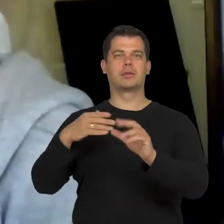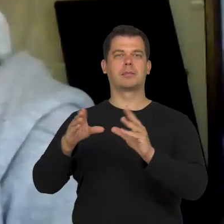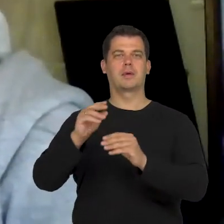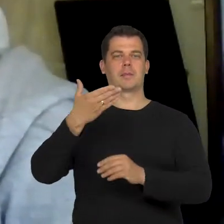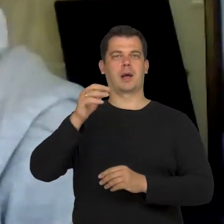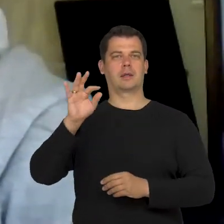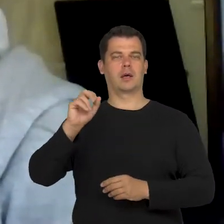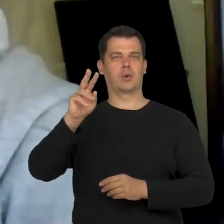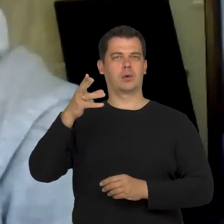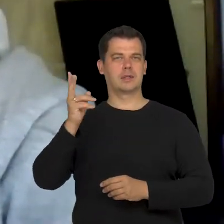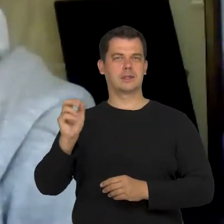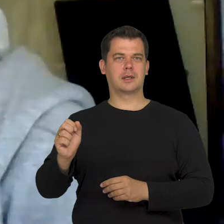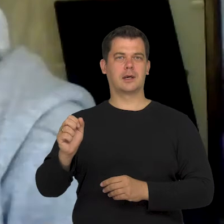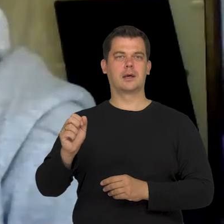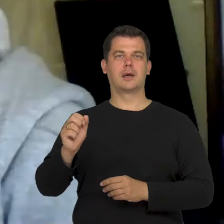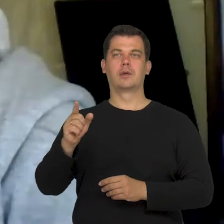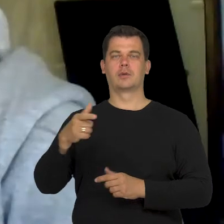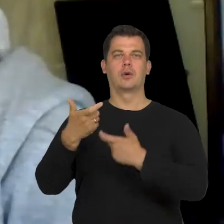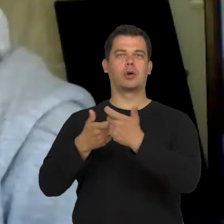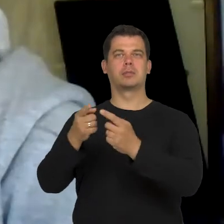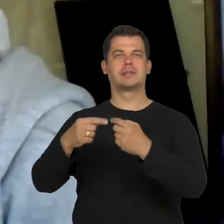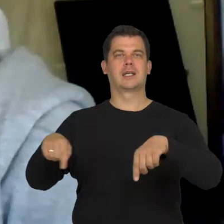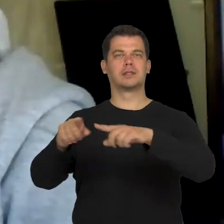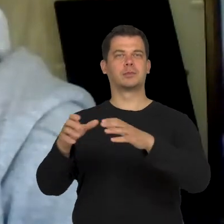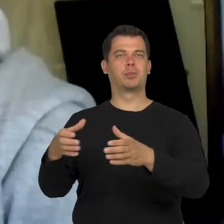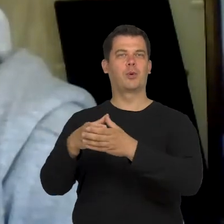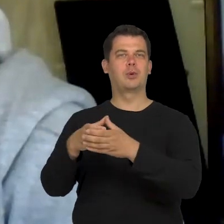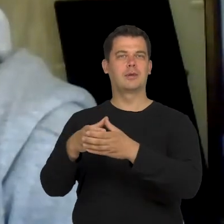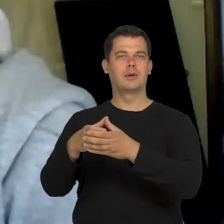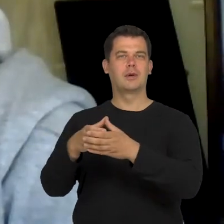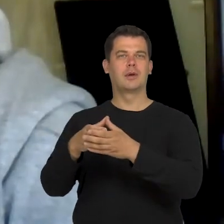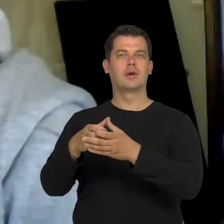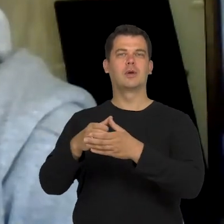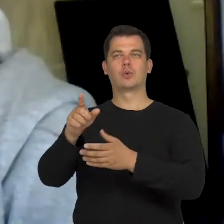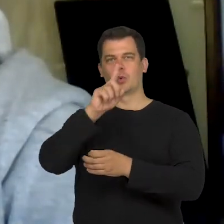who, as you know, forms her teams from with different people.